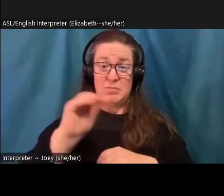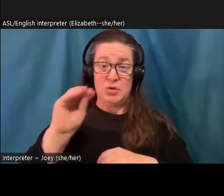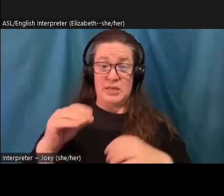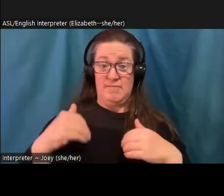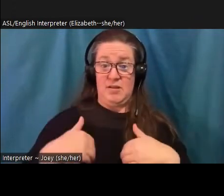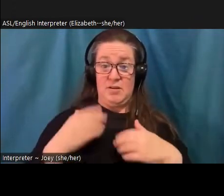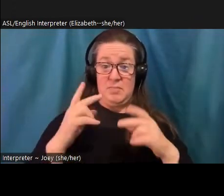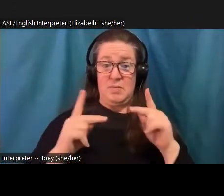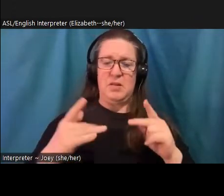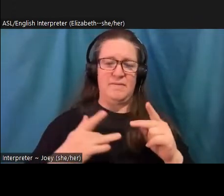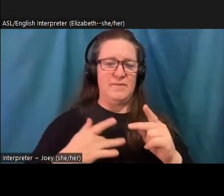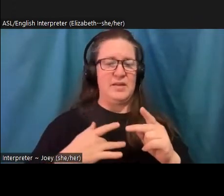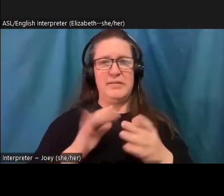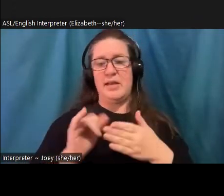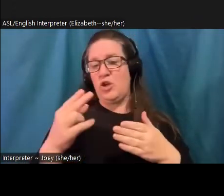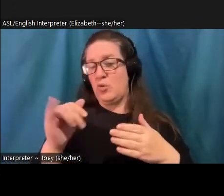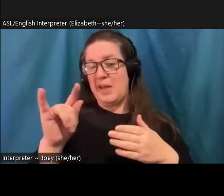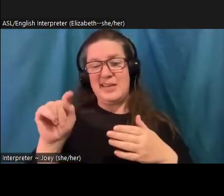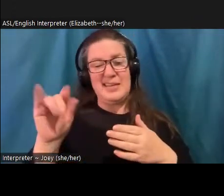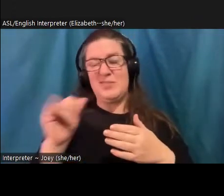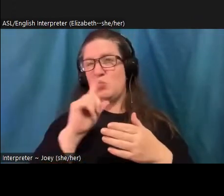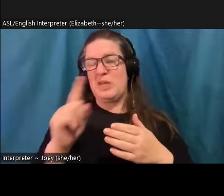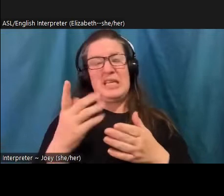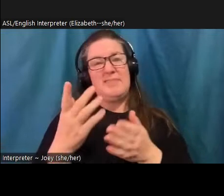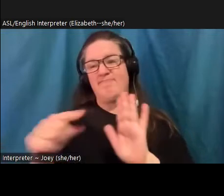45% said climate anxiety disrupts just daily activities